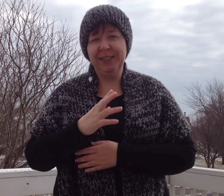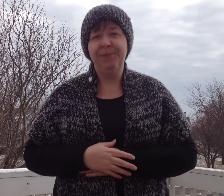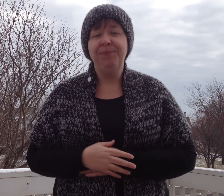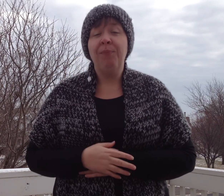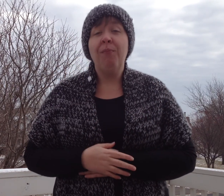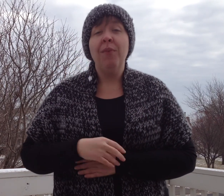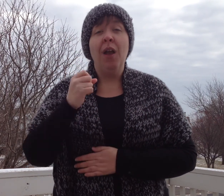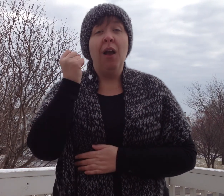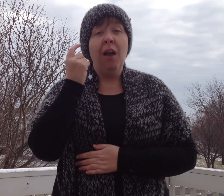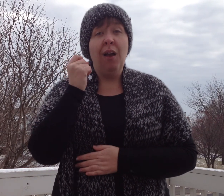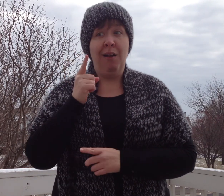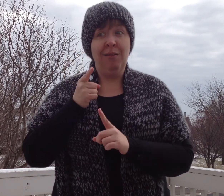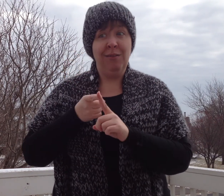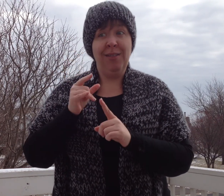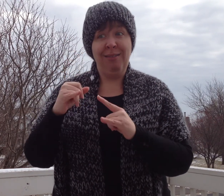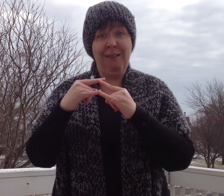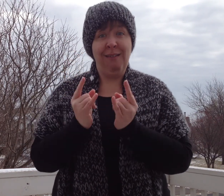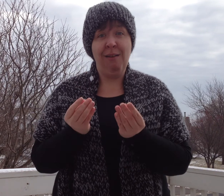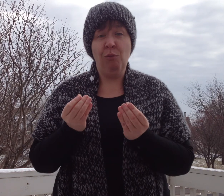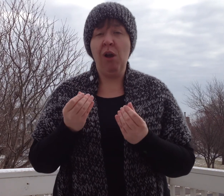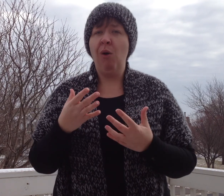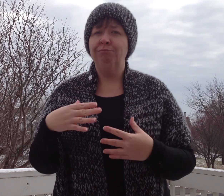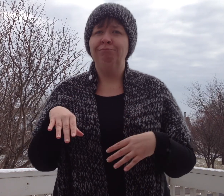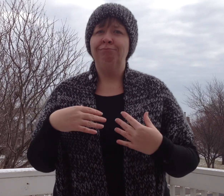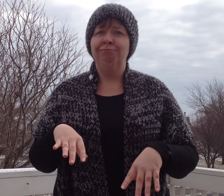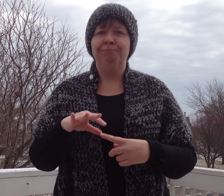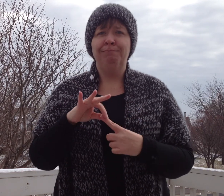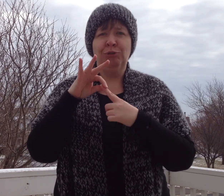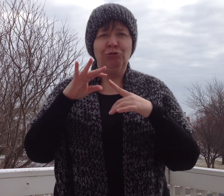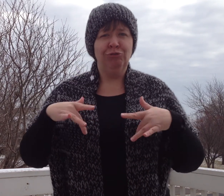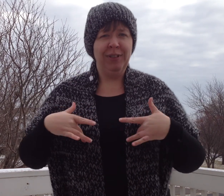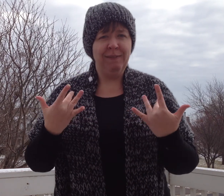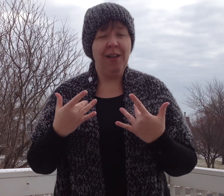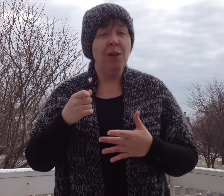Now, this is a special event, and therefore expensive.